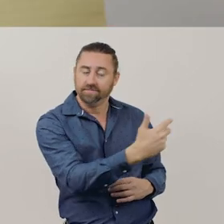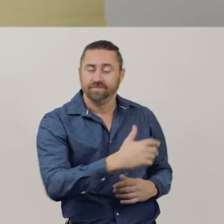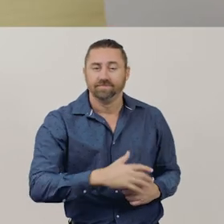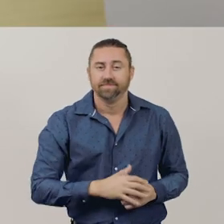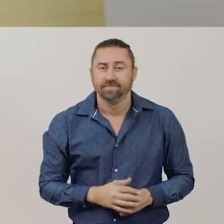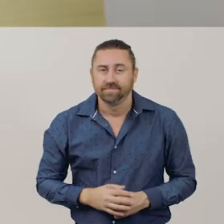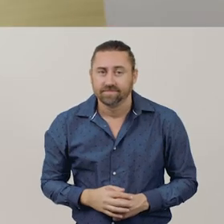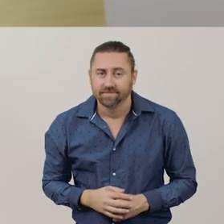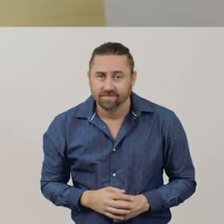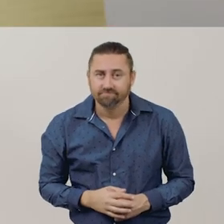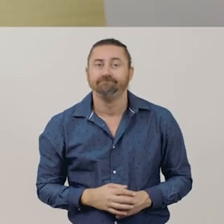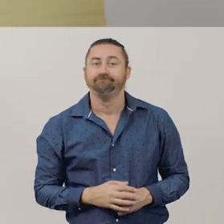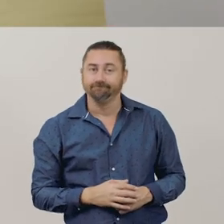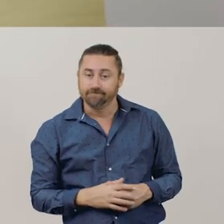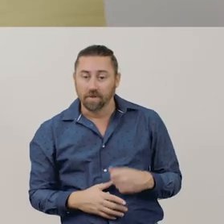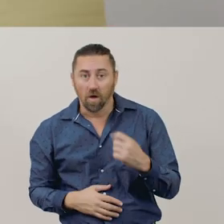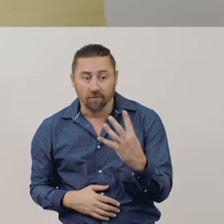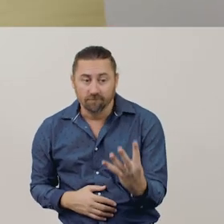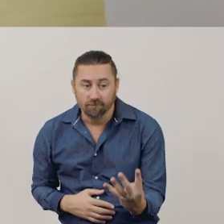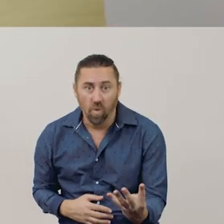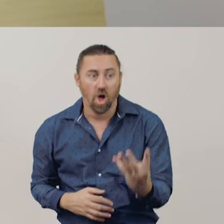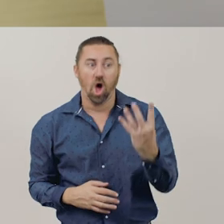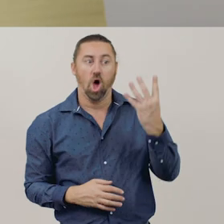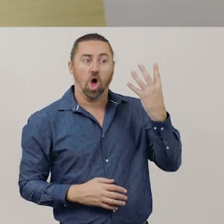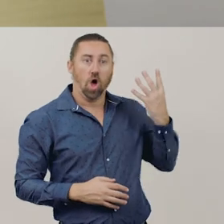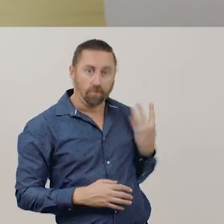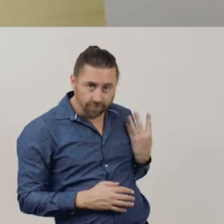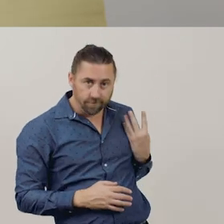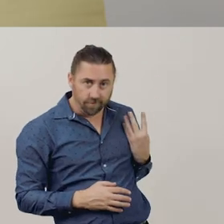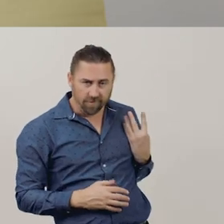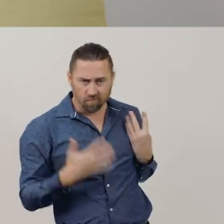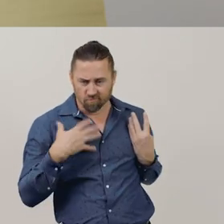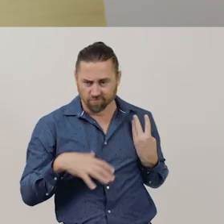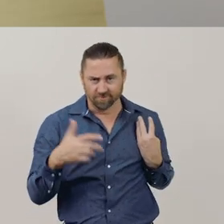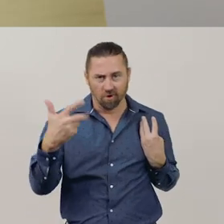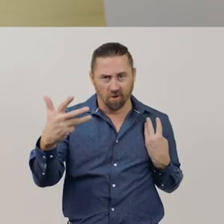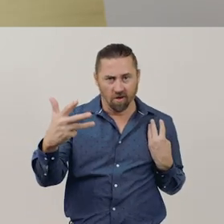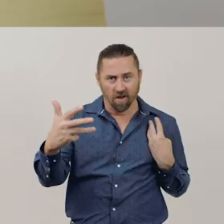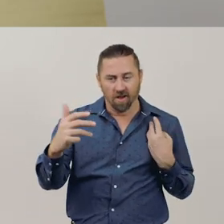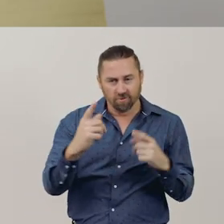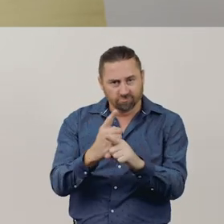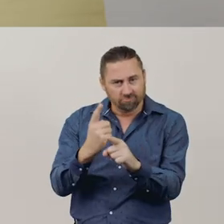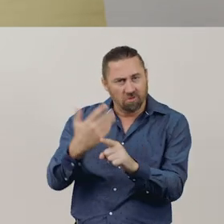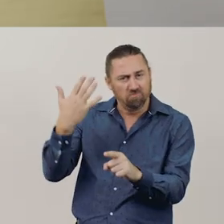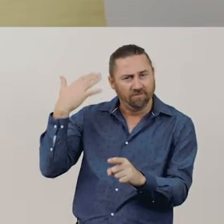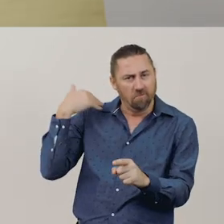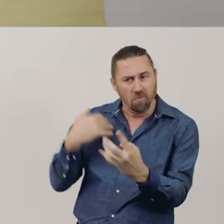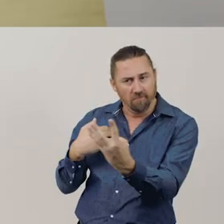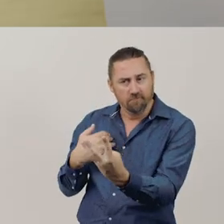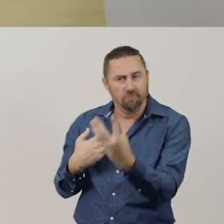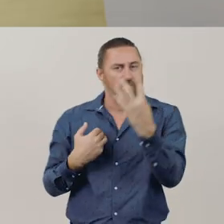Now I will take away 4 of the banana counters, to represent the taking away of the bananas in the problem that were eaten.